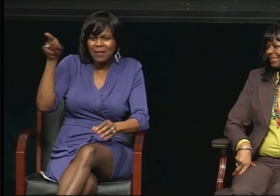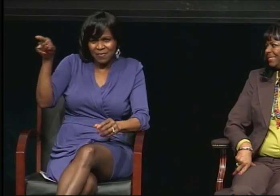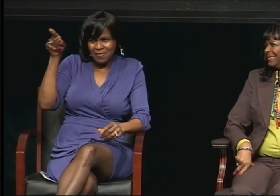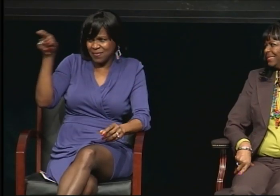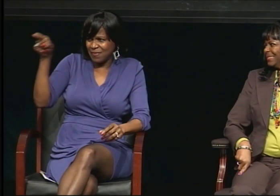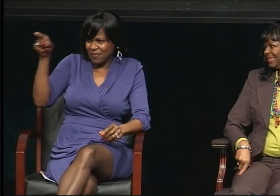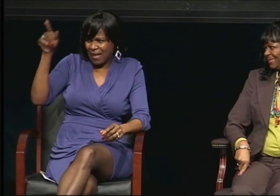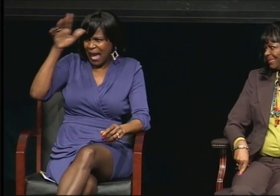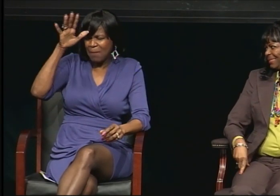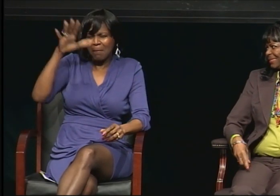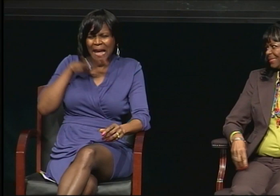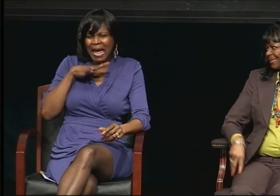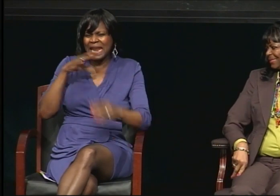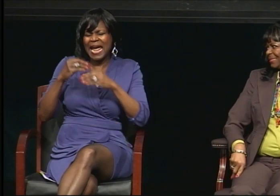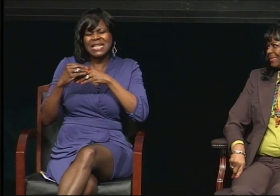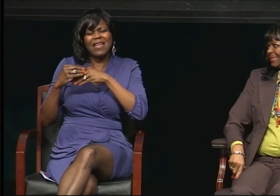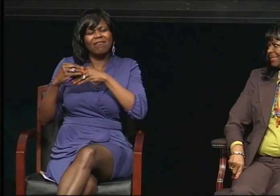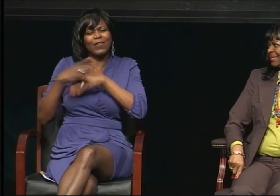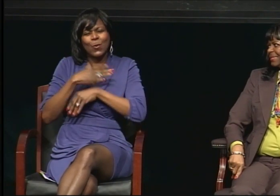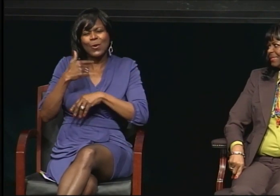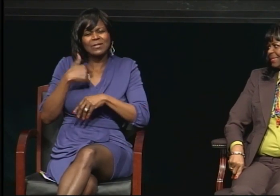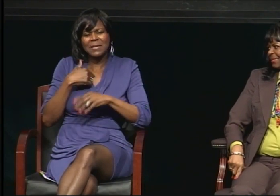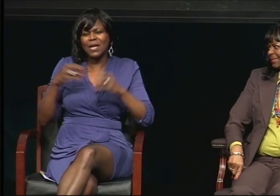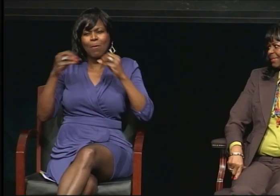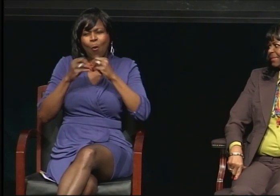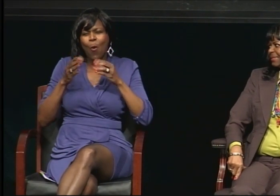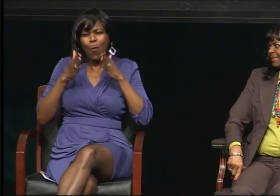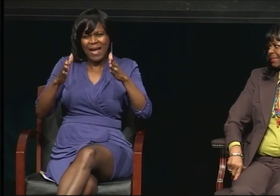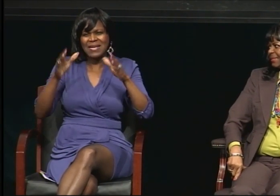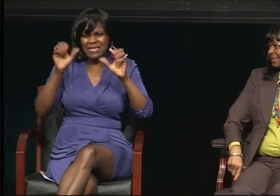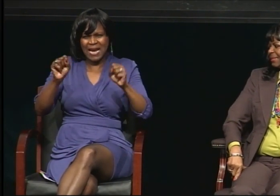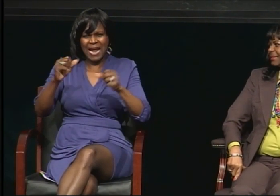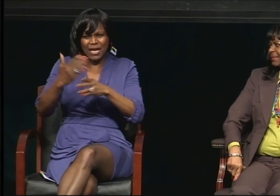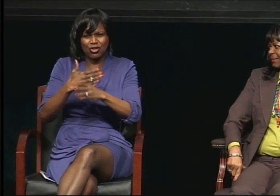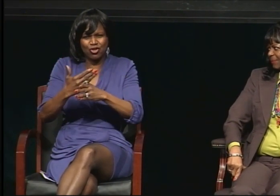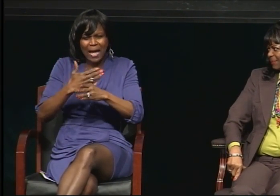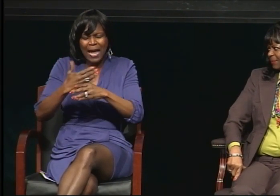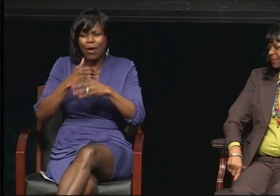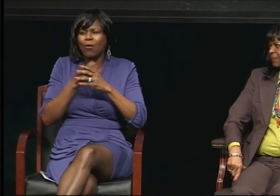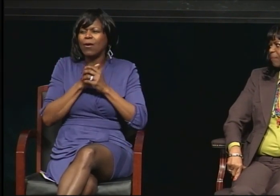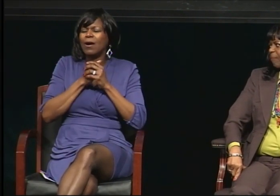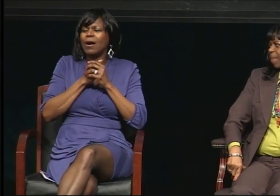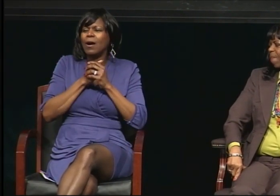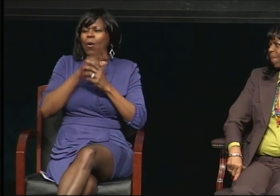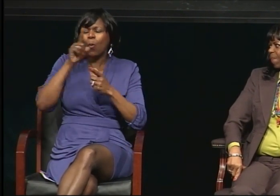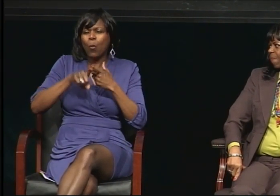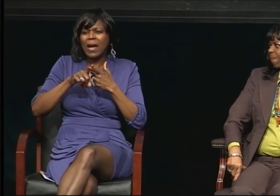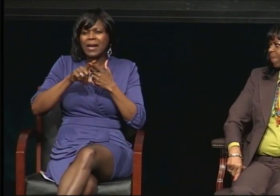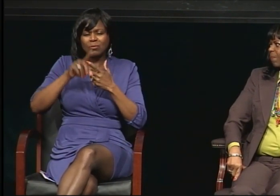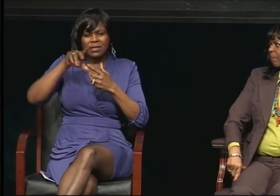When I was a doctoral student, he was a tireless supporter of me. He knew I was running a race.